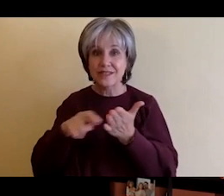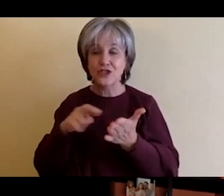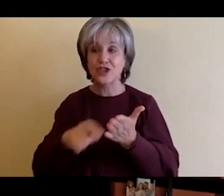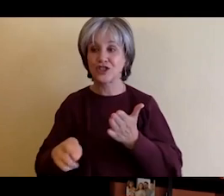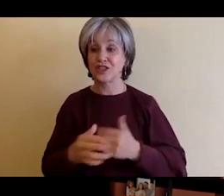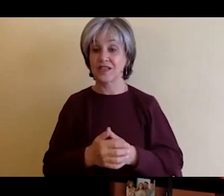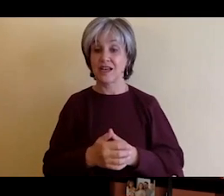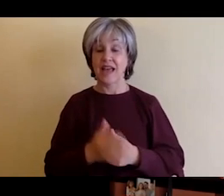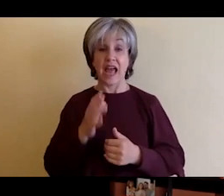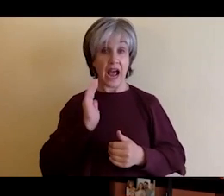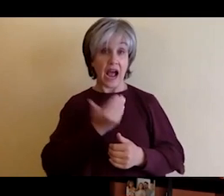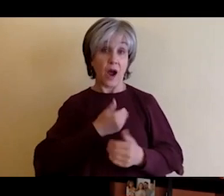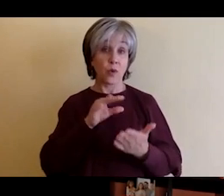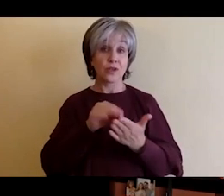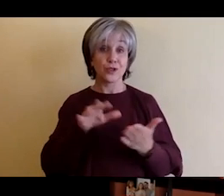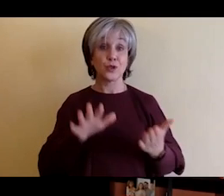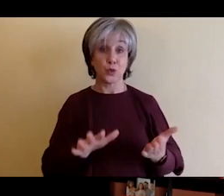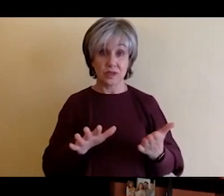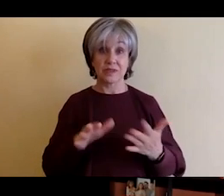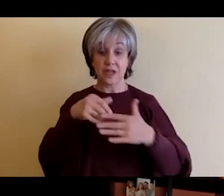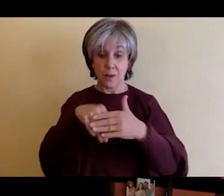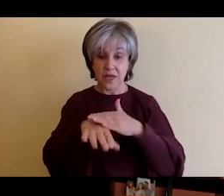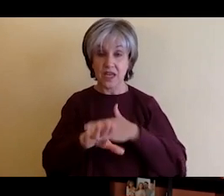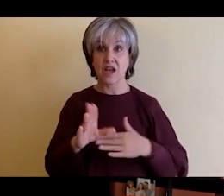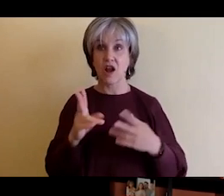and equally impressive and capable as any